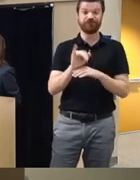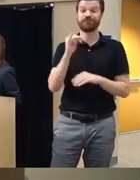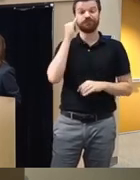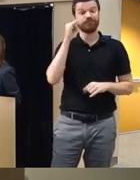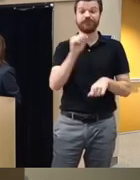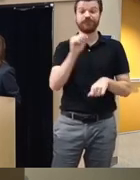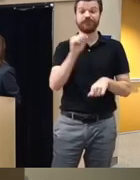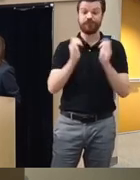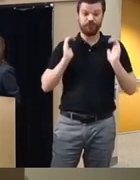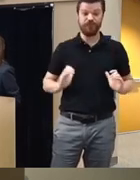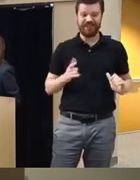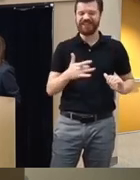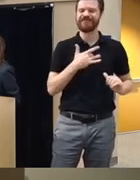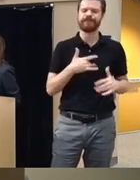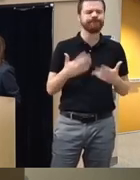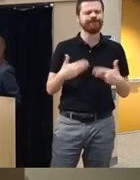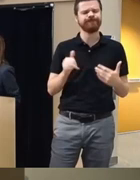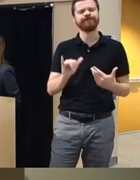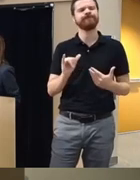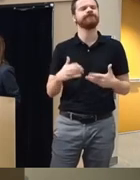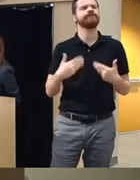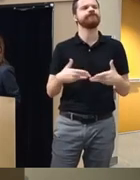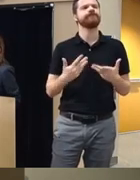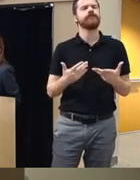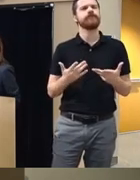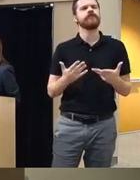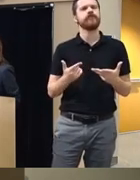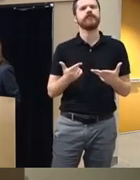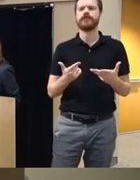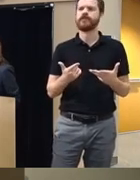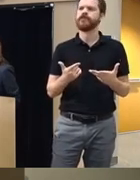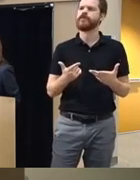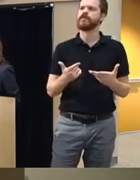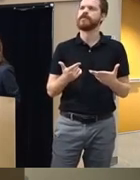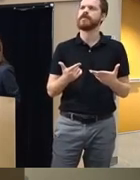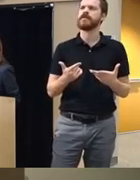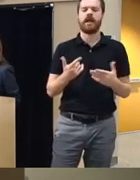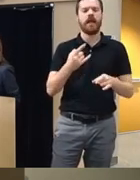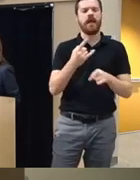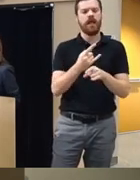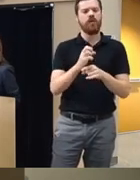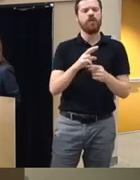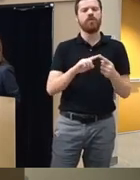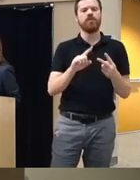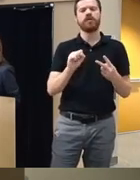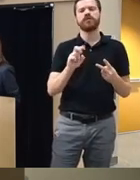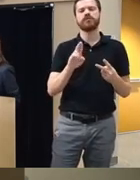where you feel they have like um they have their alcohol use or substance is having an effect on